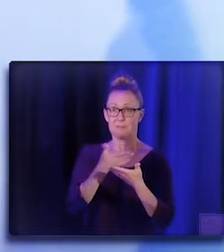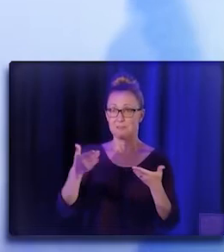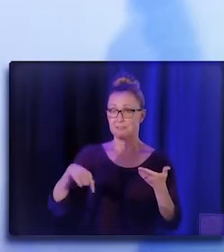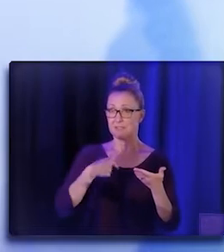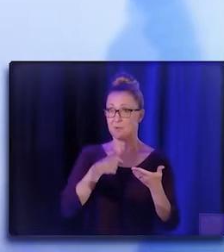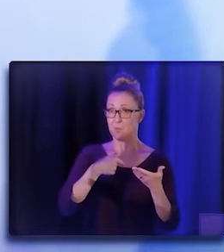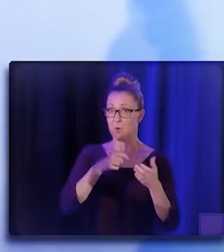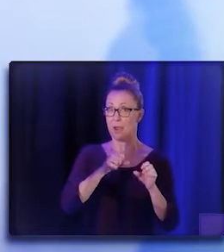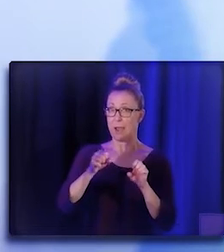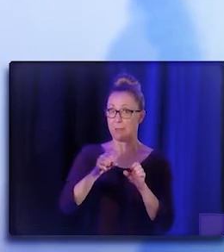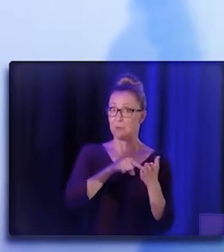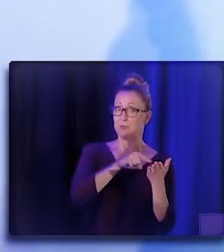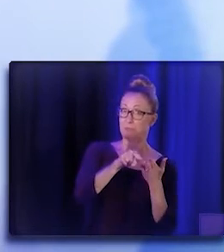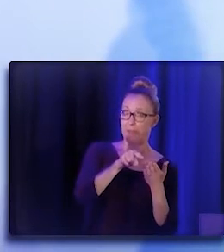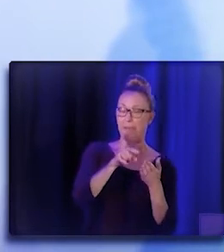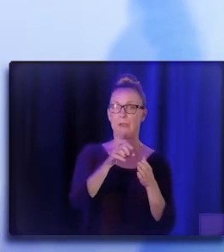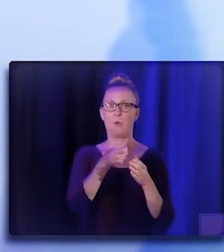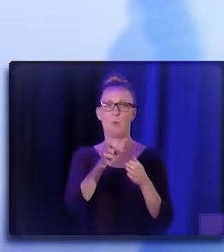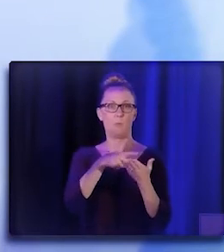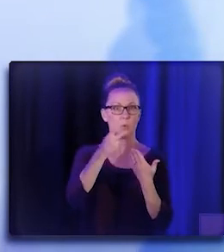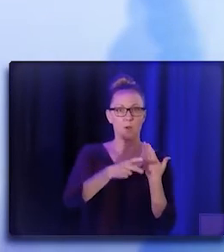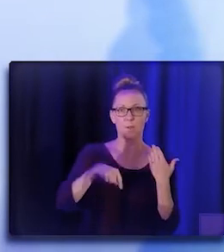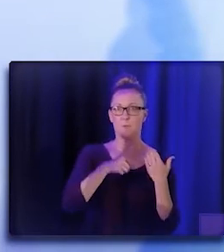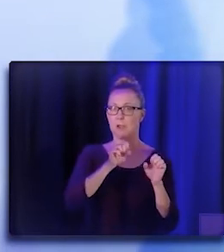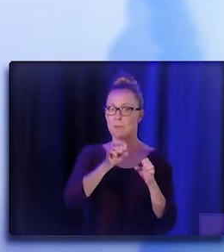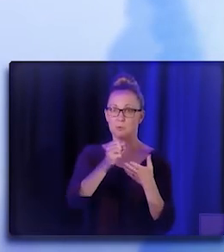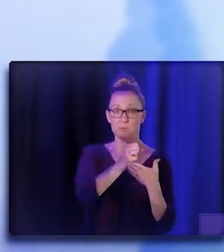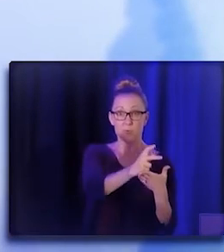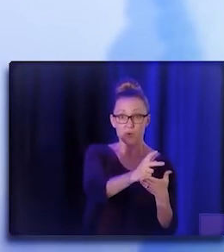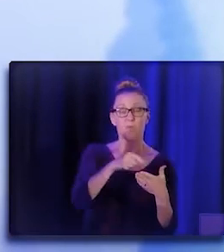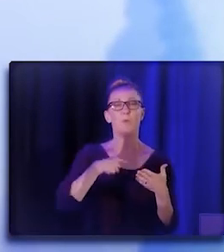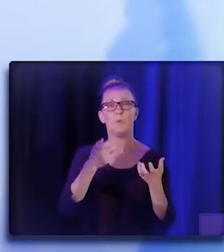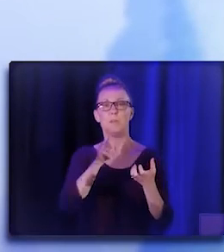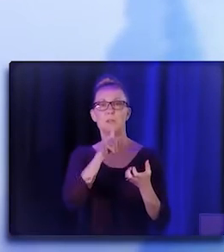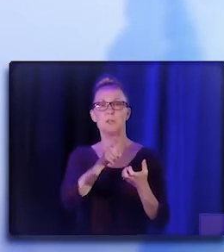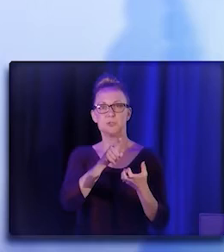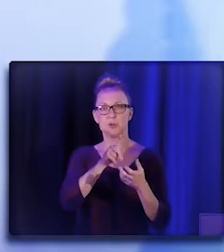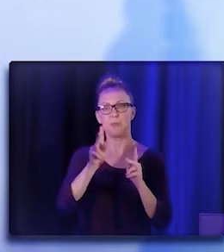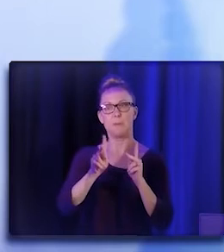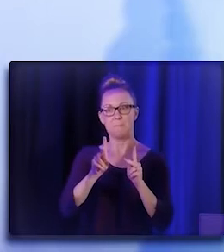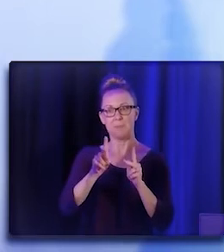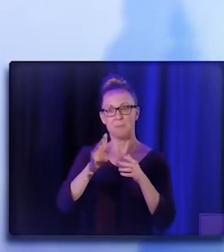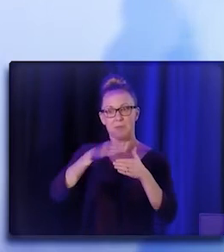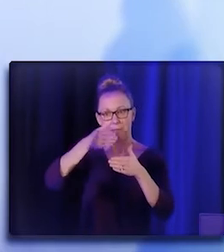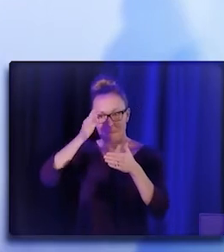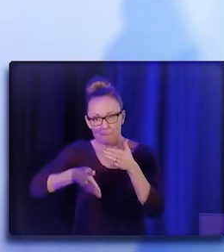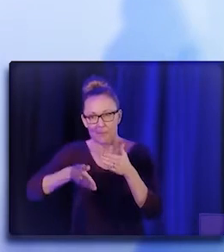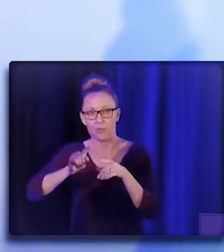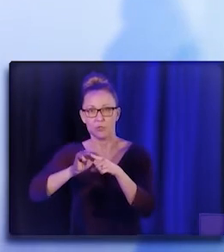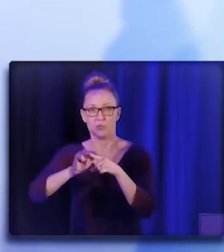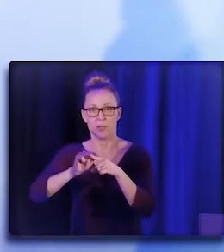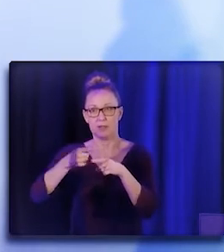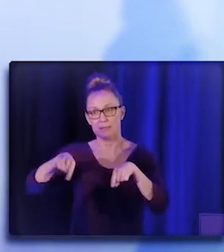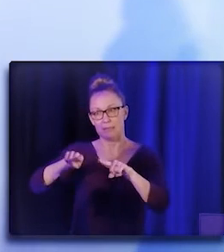or any approved program that we look at, that those folks are coming out of that training and are going to be able to bill Medi-Cal